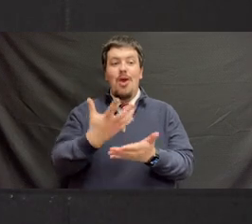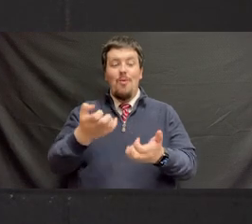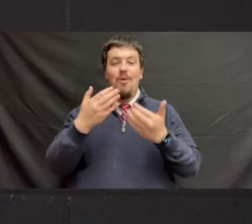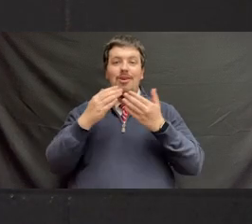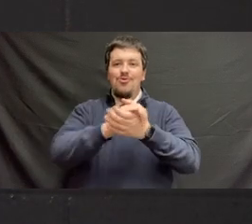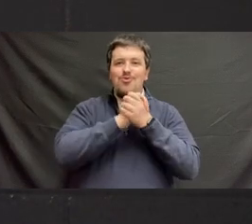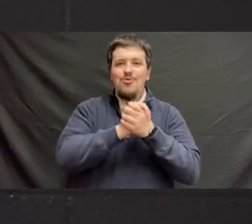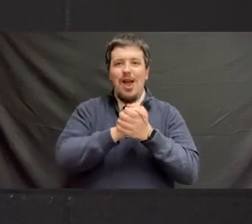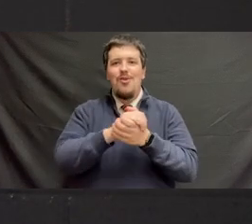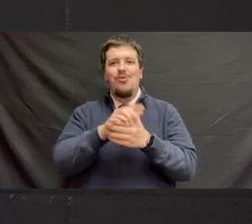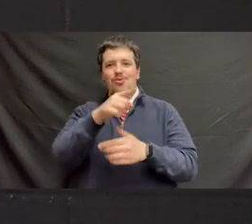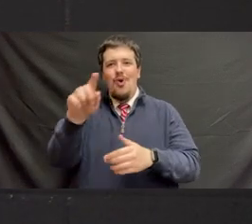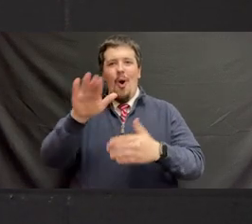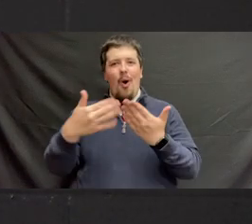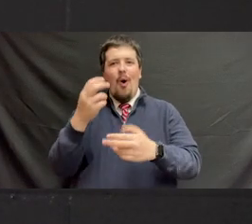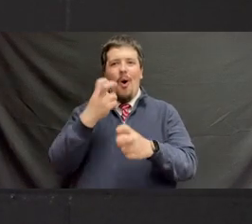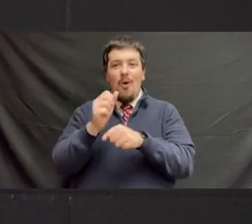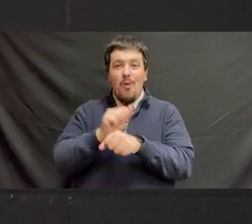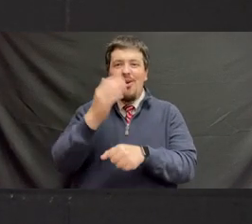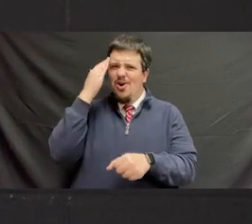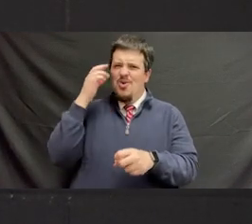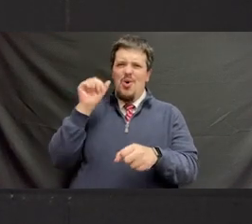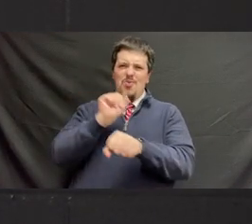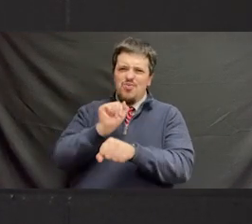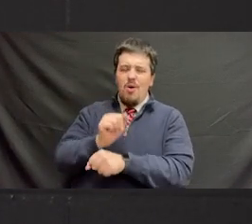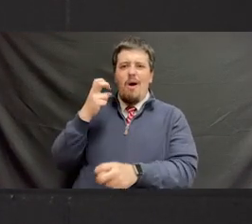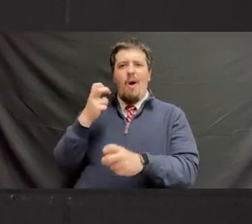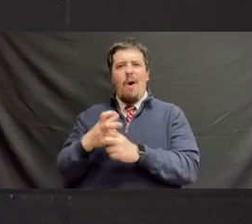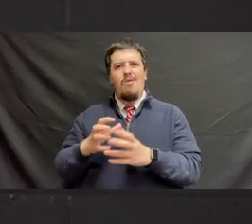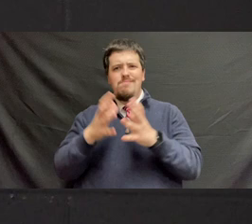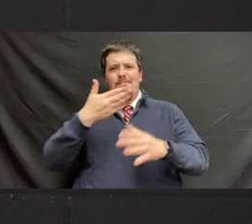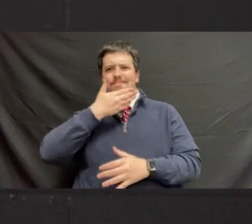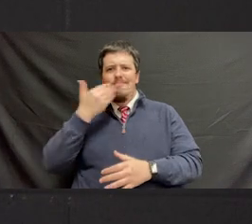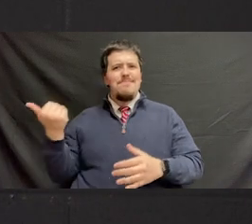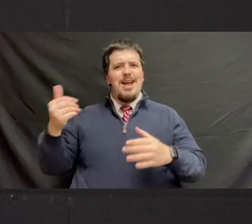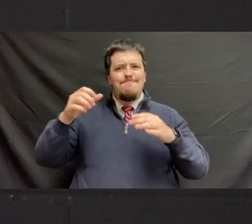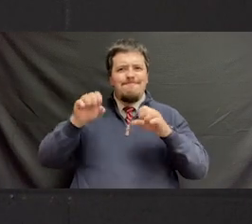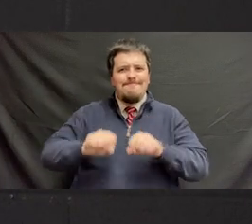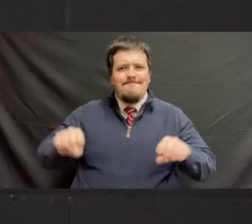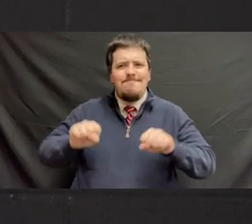We just wanna congratulate you on all the hard work you've done. We know you've worked hard and put in all your best efforts.